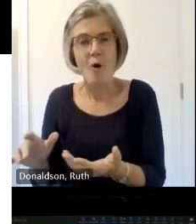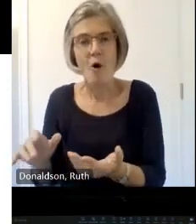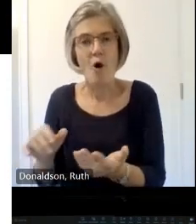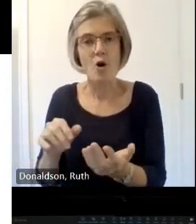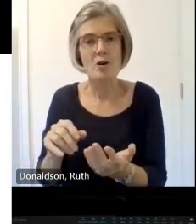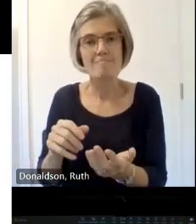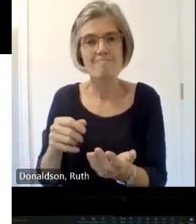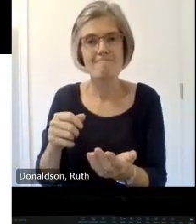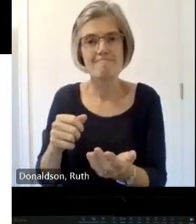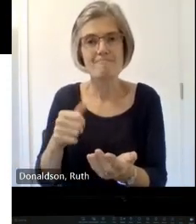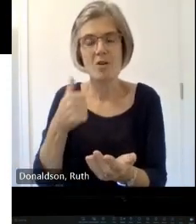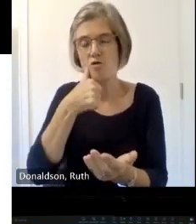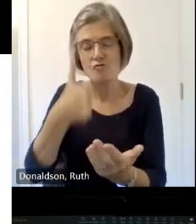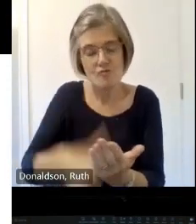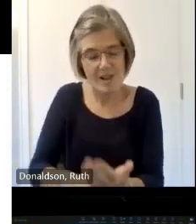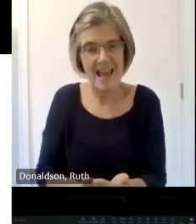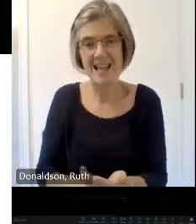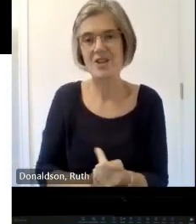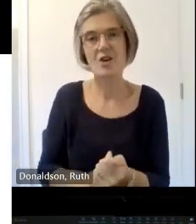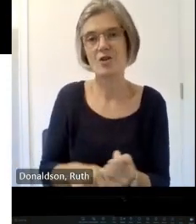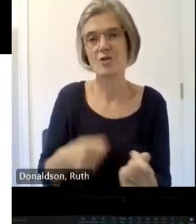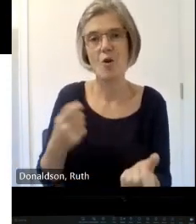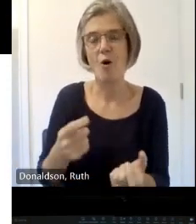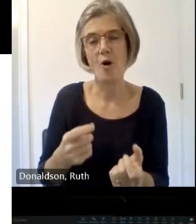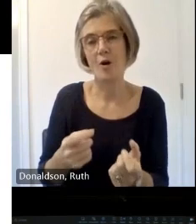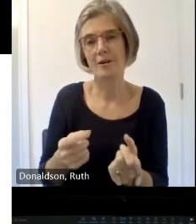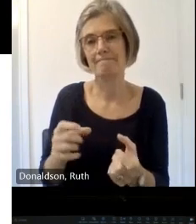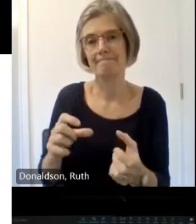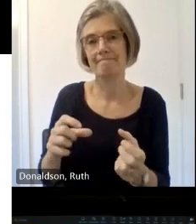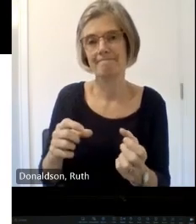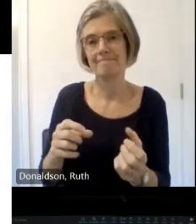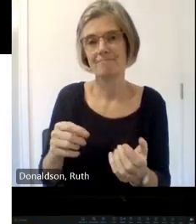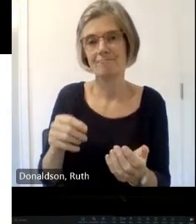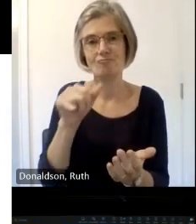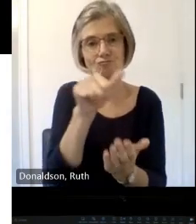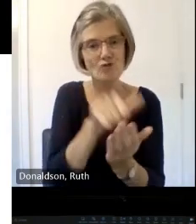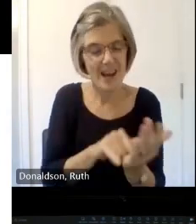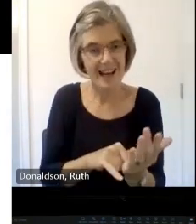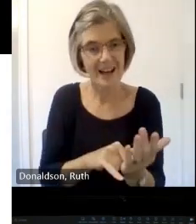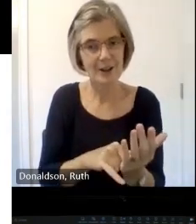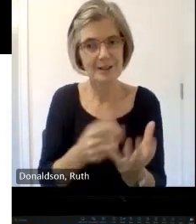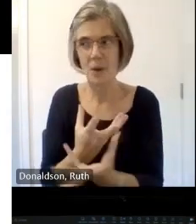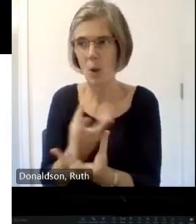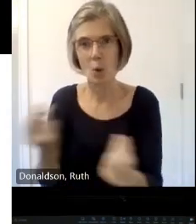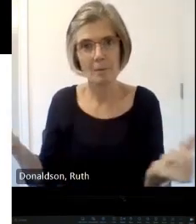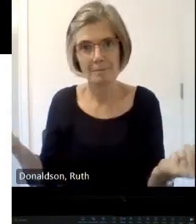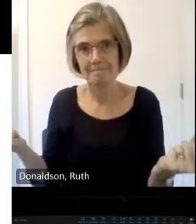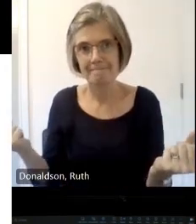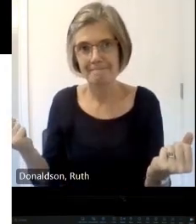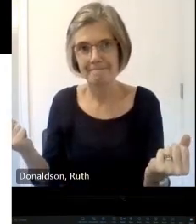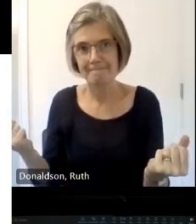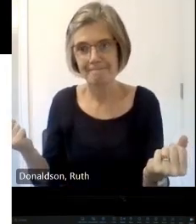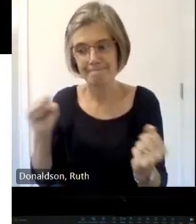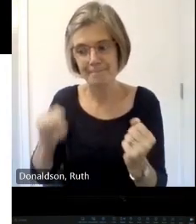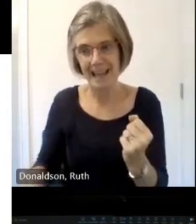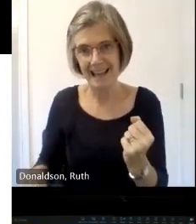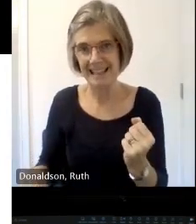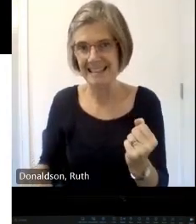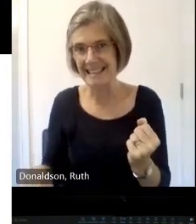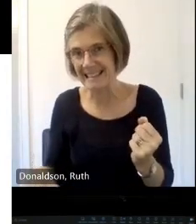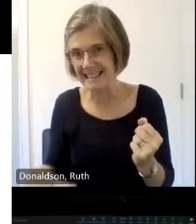Flores and the minister and The Undertaker been um so this uh there isn't I I I shouldn't I should